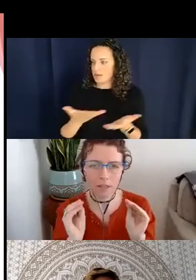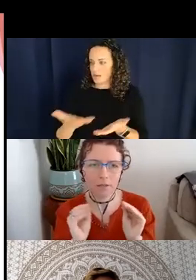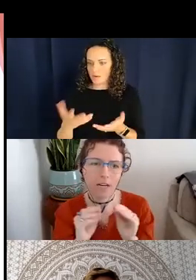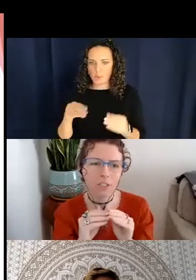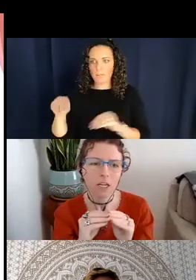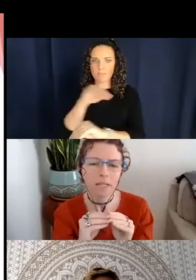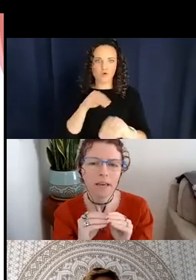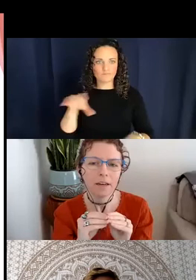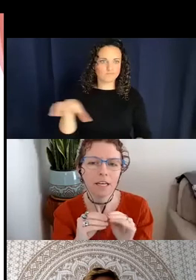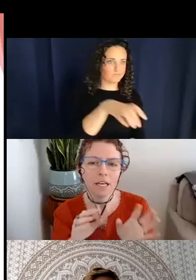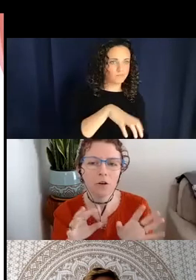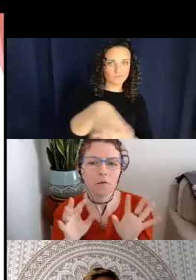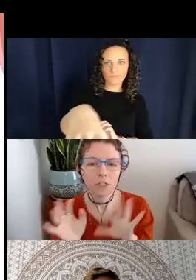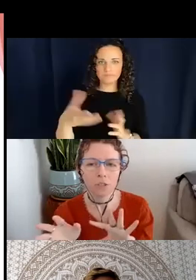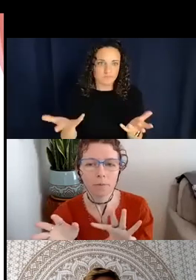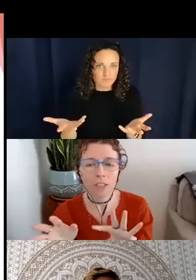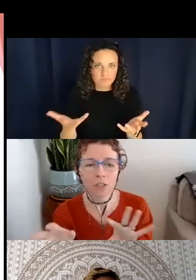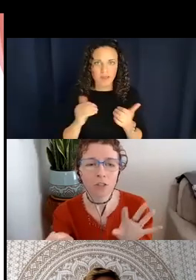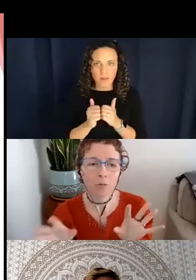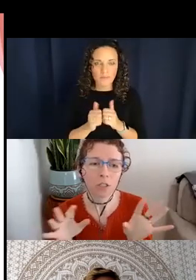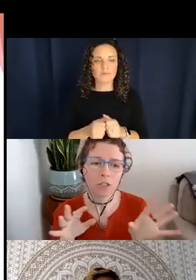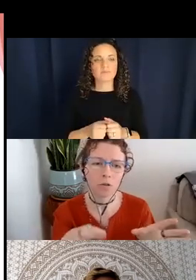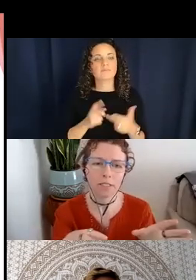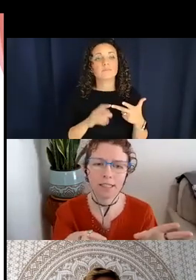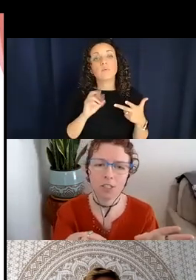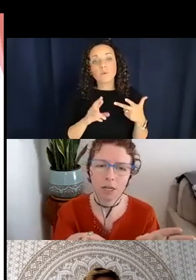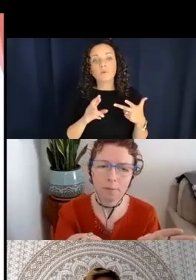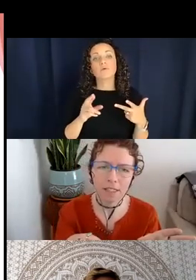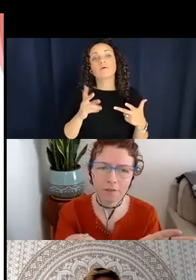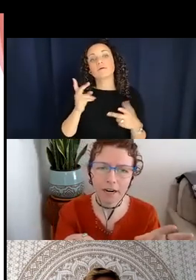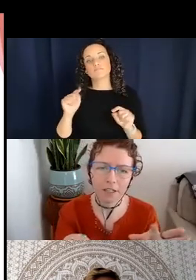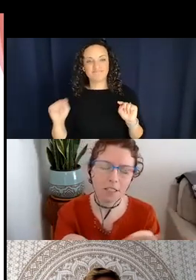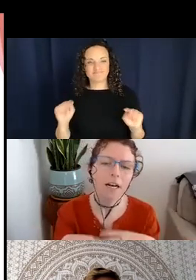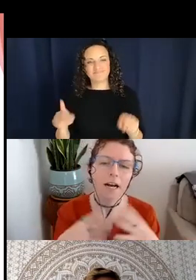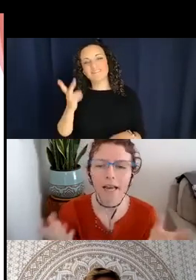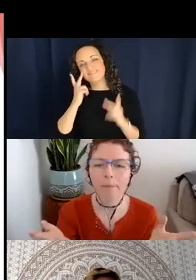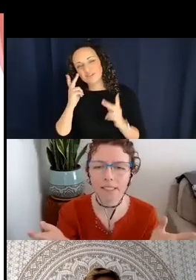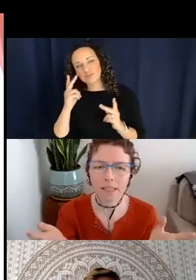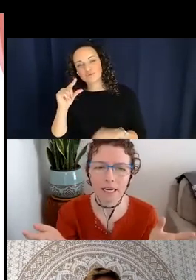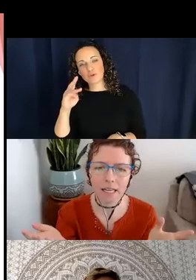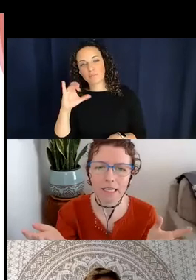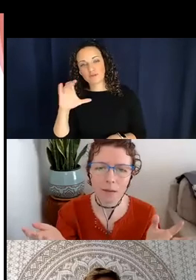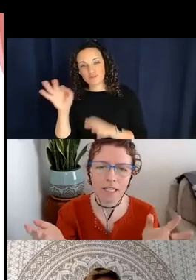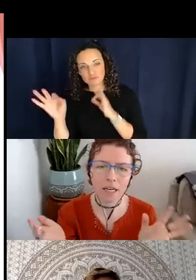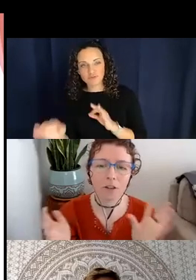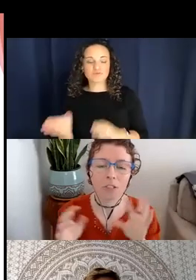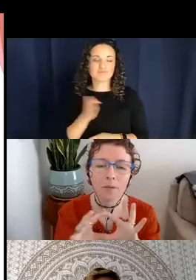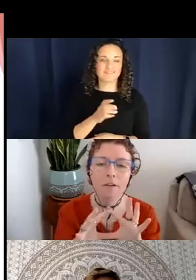the different handshapes. And then either visual geometric descriptions or size and shape specifiers, again basically getting at the same idea that there's some kind of